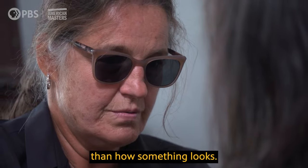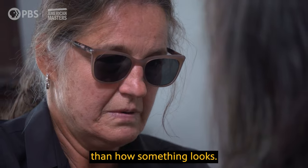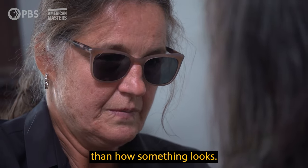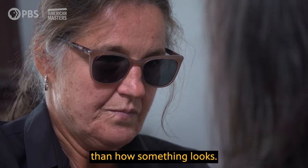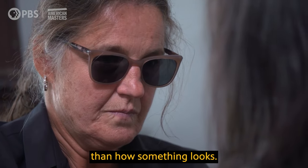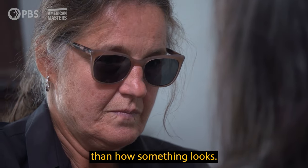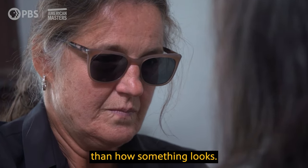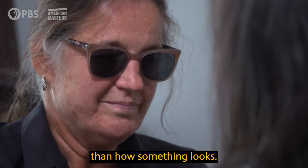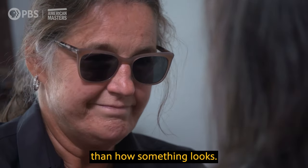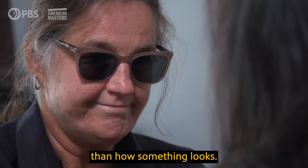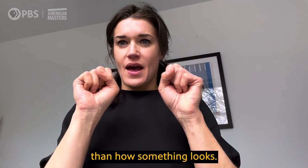than how something looks.